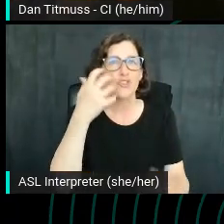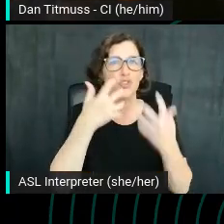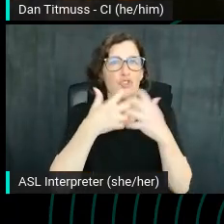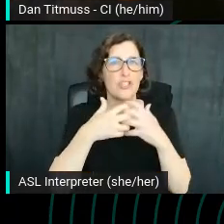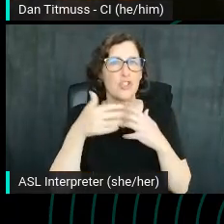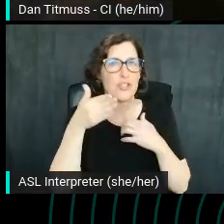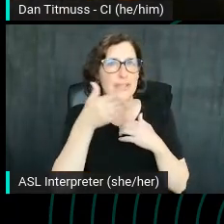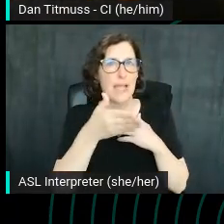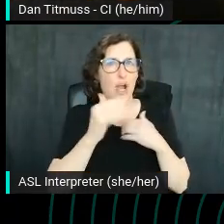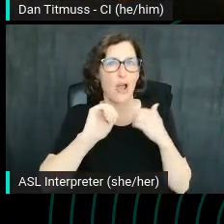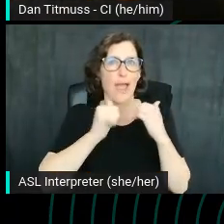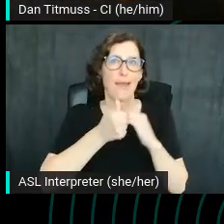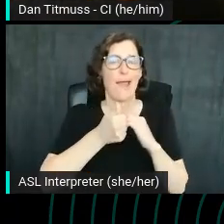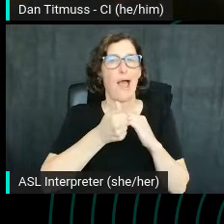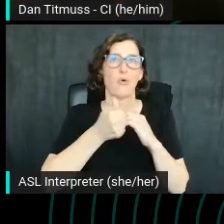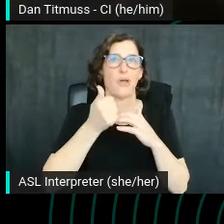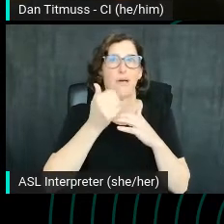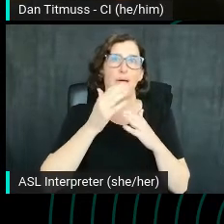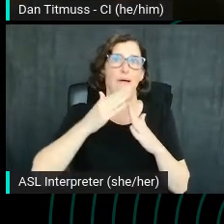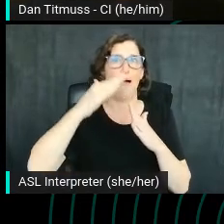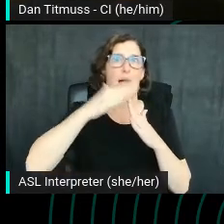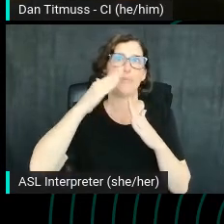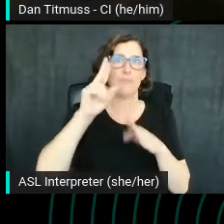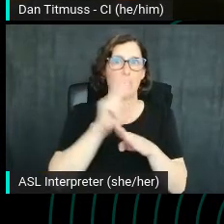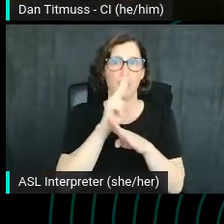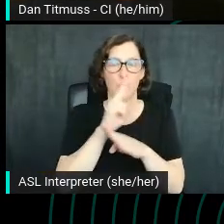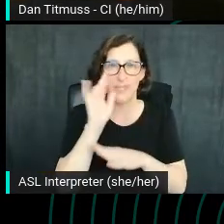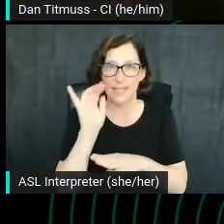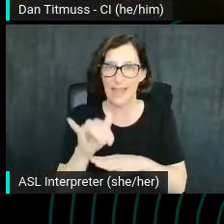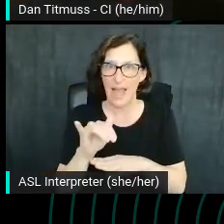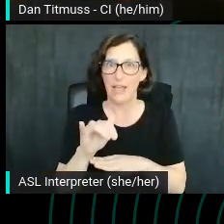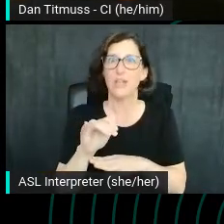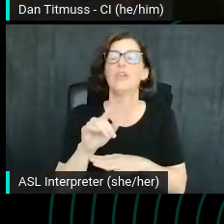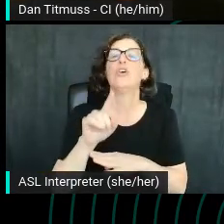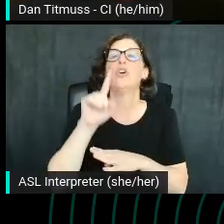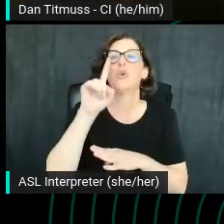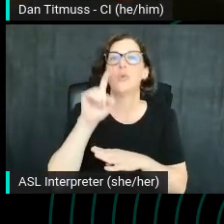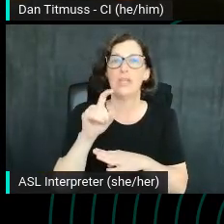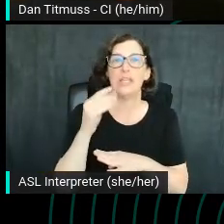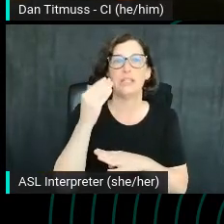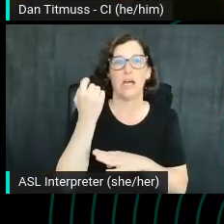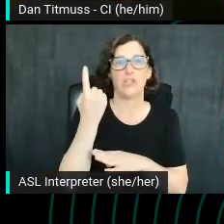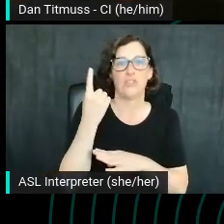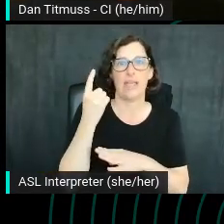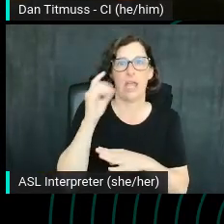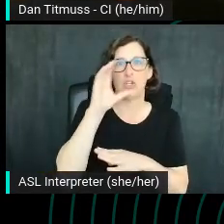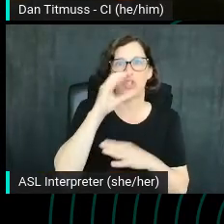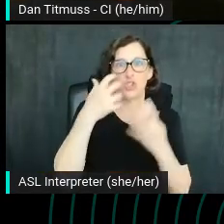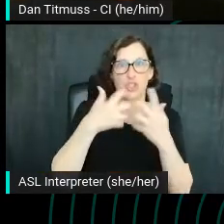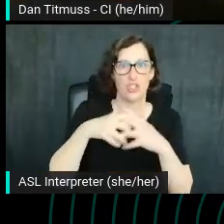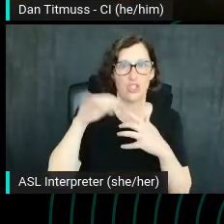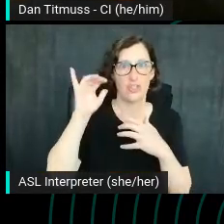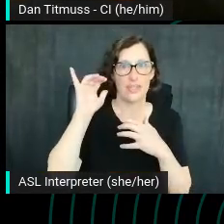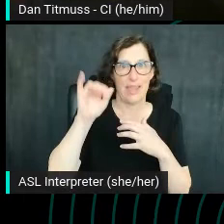optimize towards that search engine, we need to start thinking about search engines in this light because there's a lot of money in search engines.